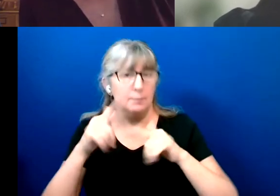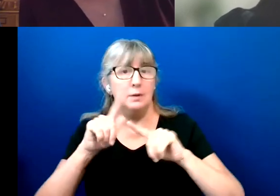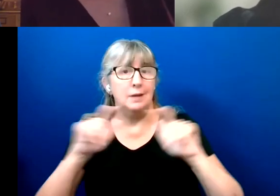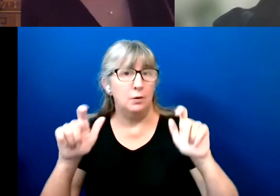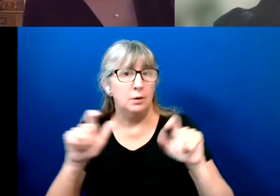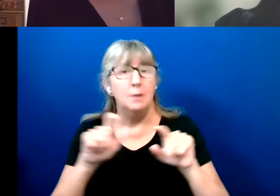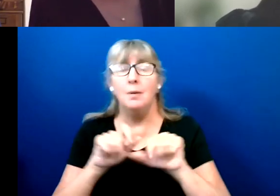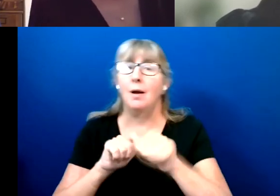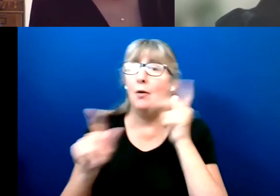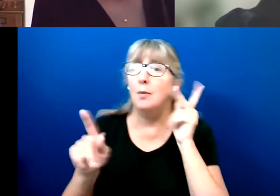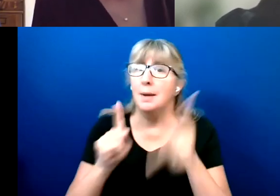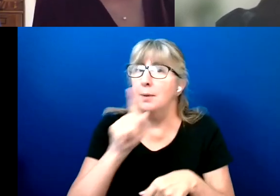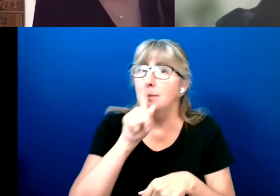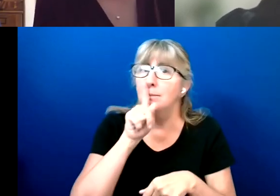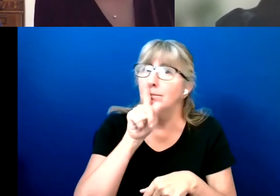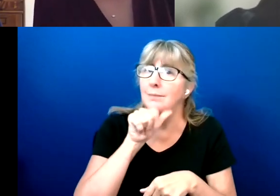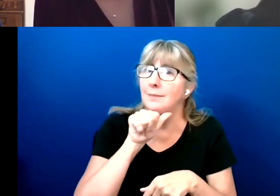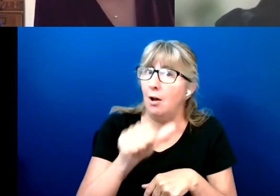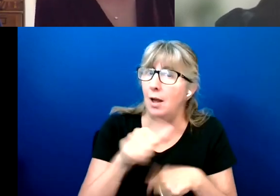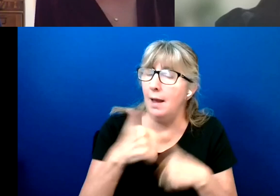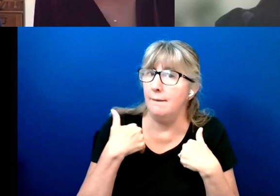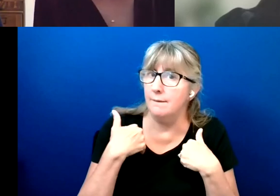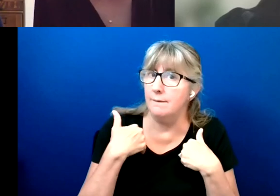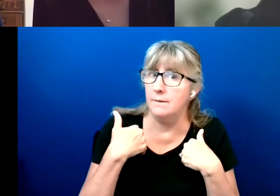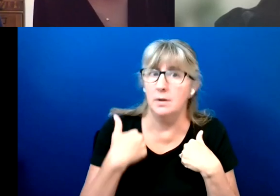Yeah, that's right.